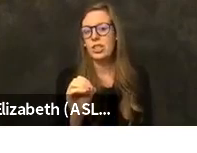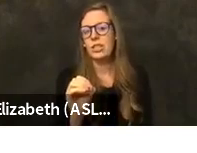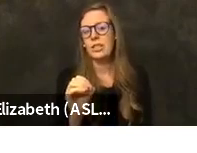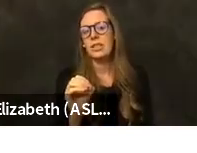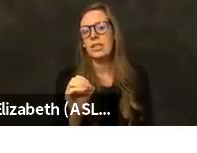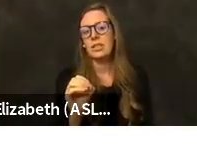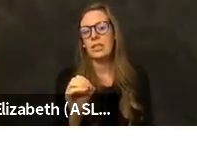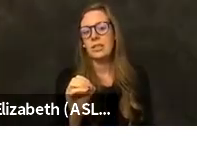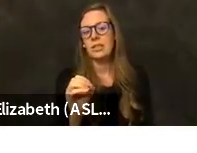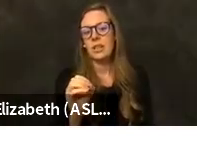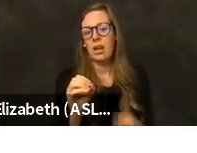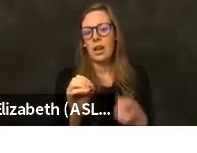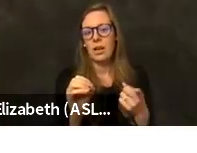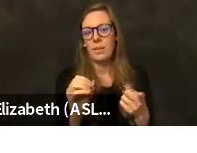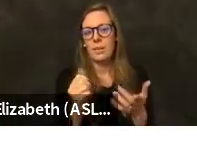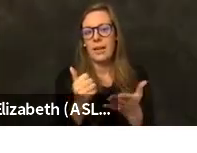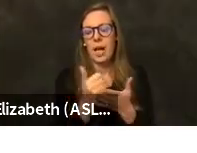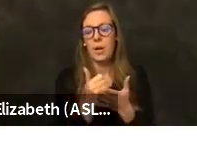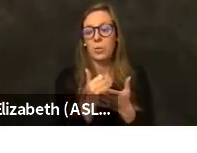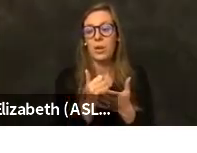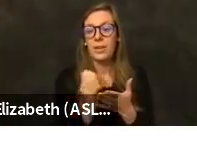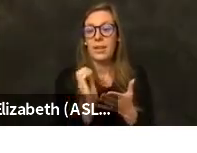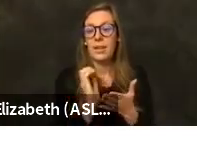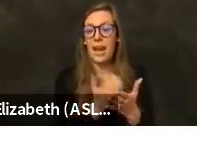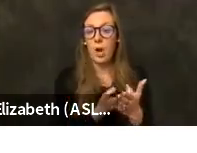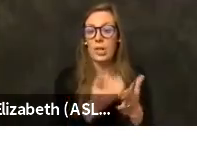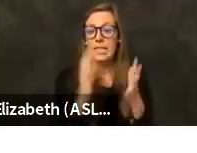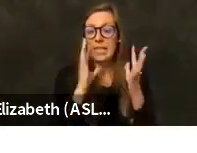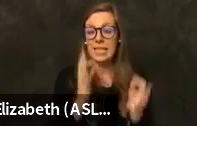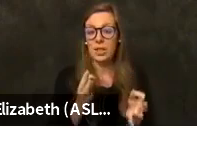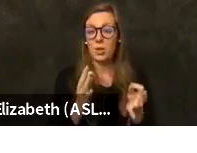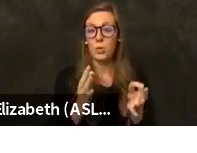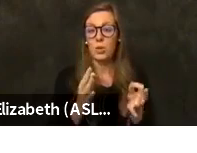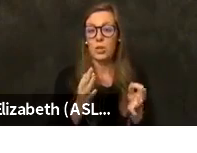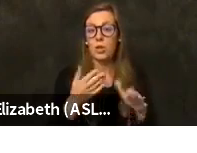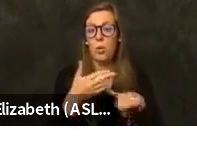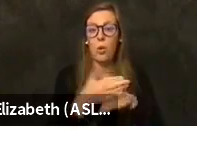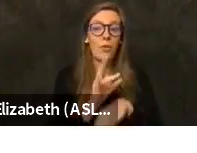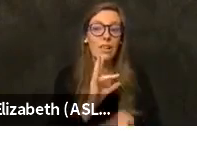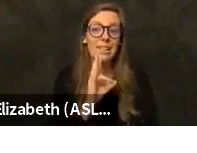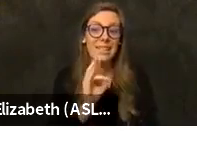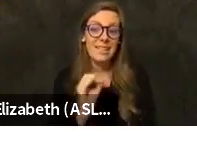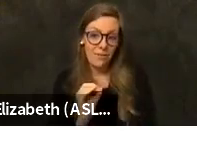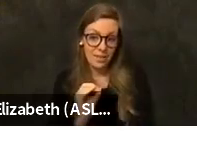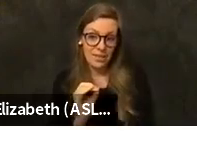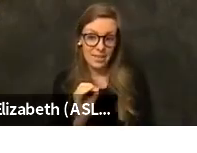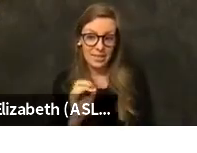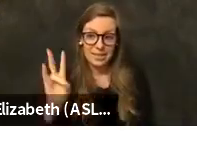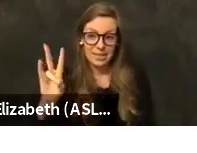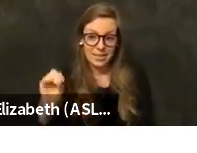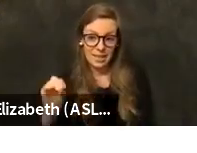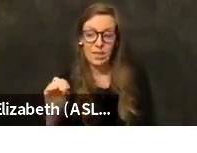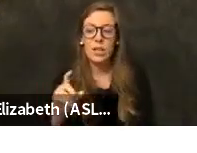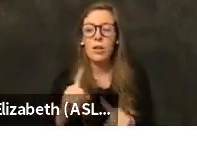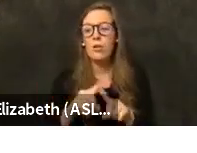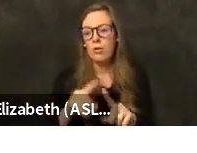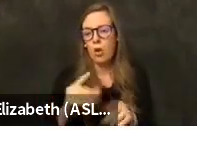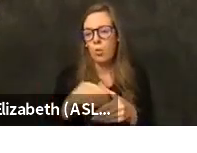Monday to go to over 70 as the age group, next to be vaccinated within the sixty five to seventy four age group.